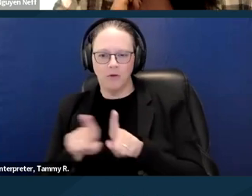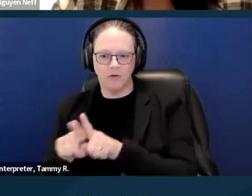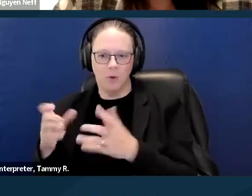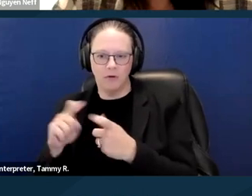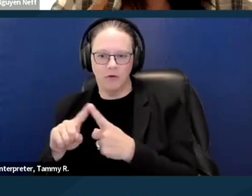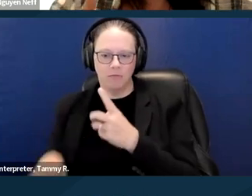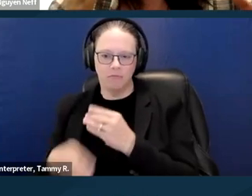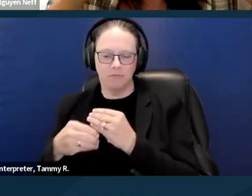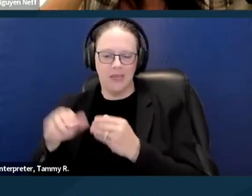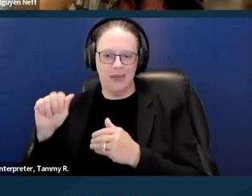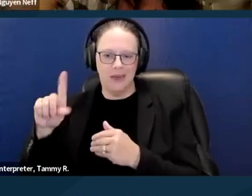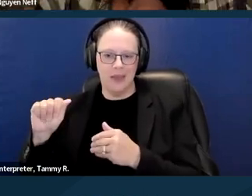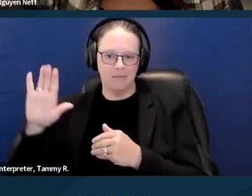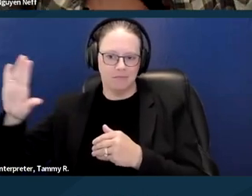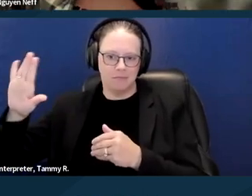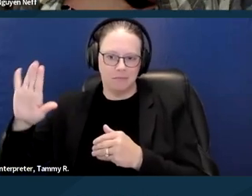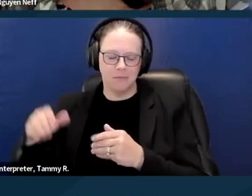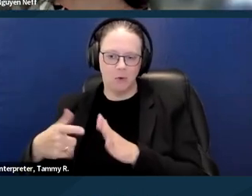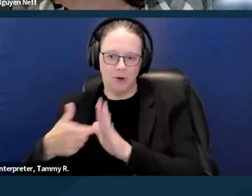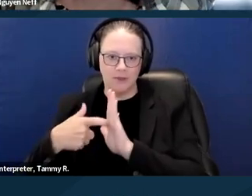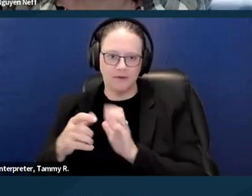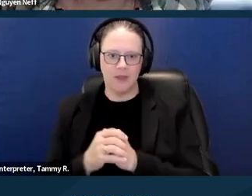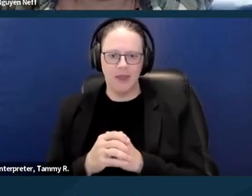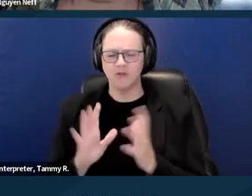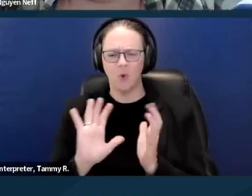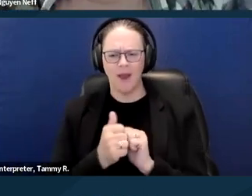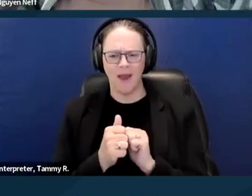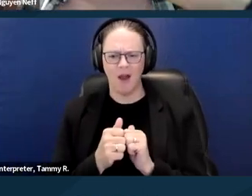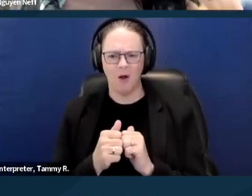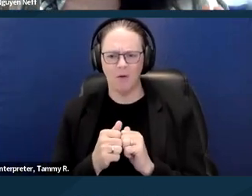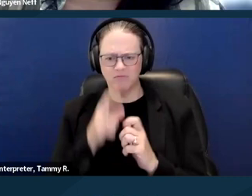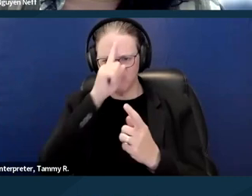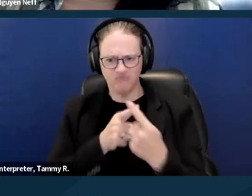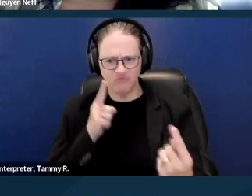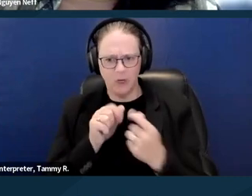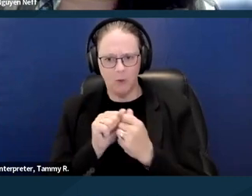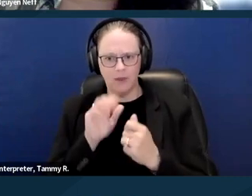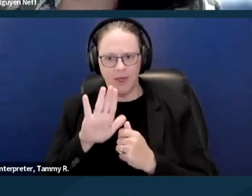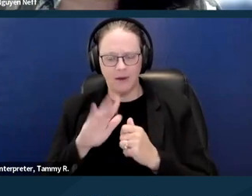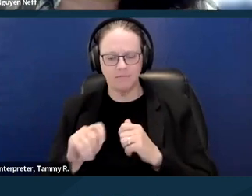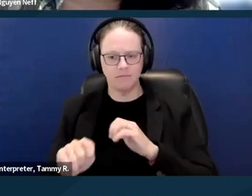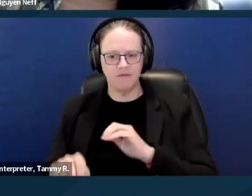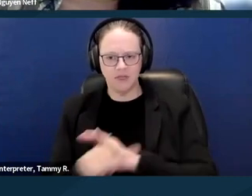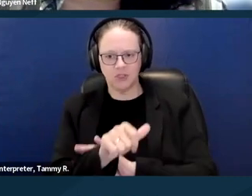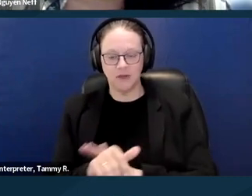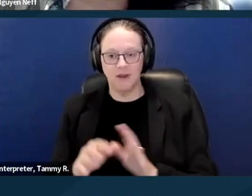So how would you actually like fight the eviction? So I think this is sort of the million dollar question